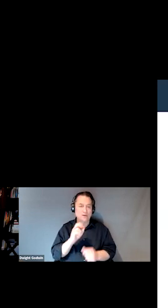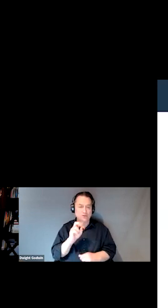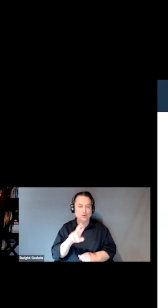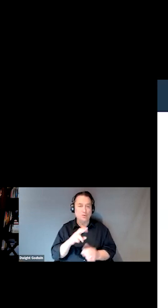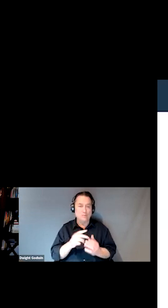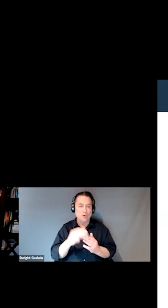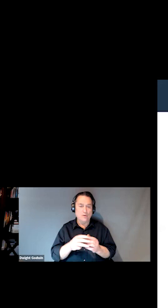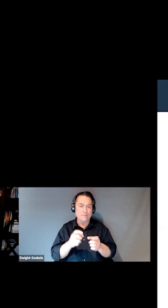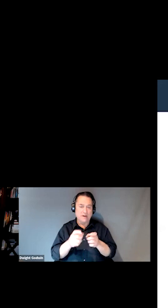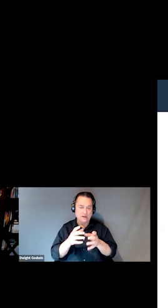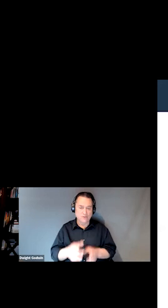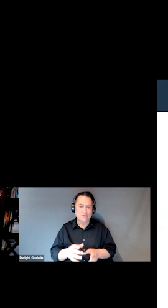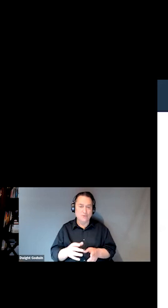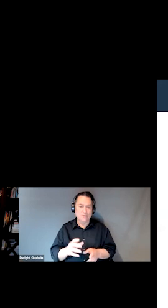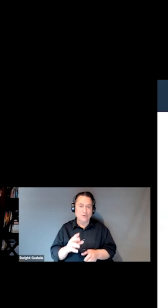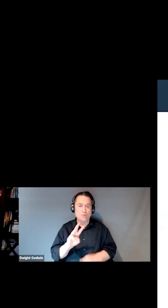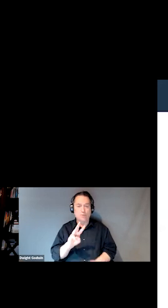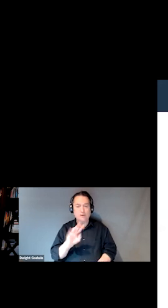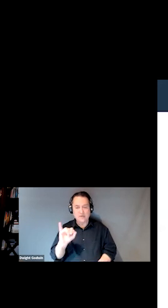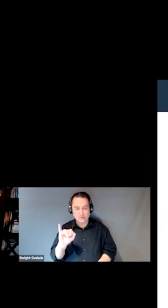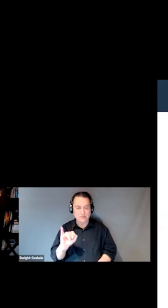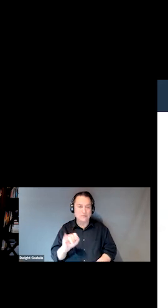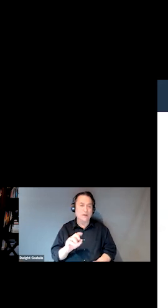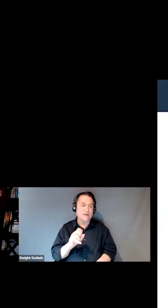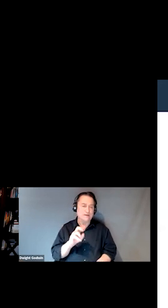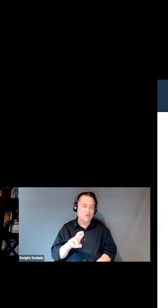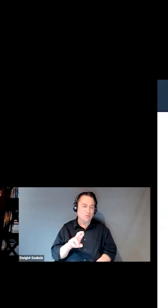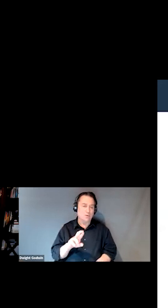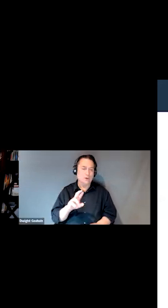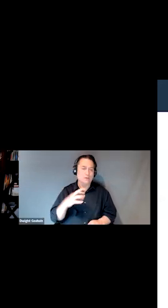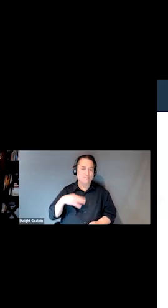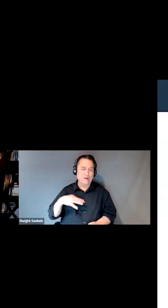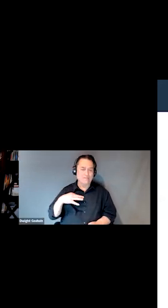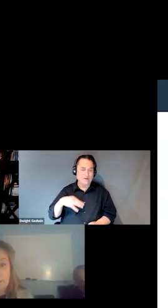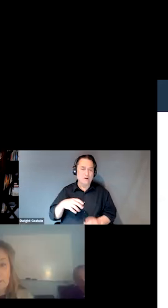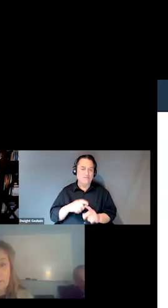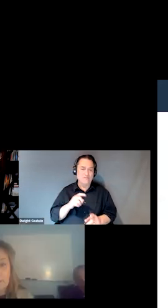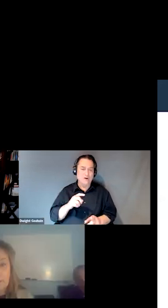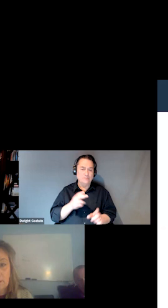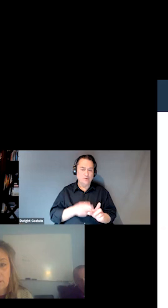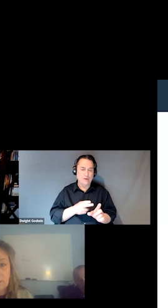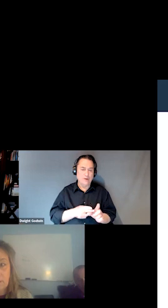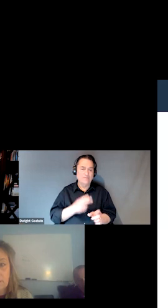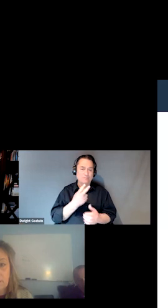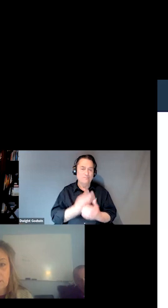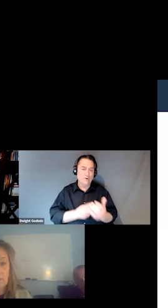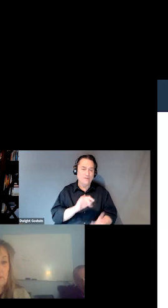in Milwaukee, Wisconsin. And we have SOAR beneficiaries joining both Traci and Brandy in Jacksonville and Milwaukee.